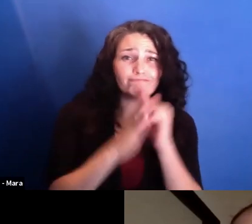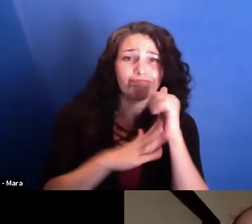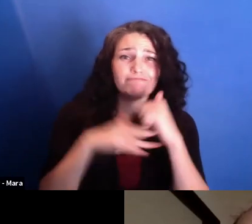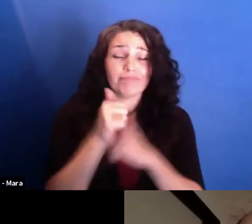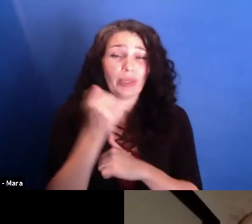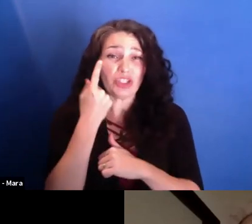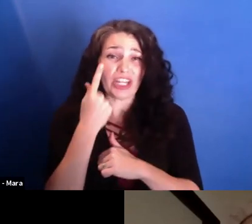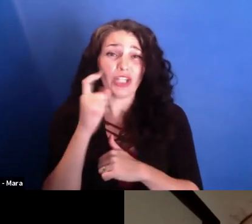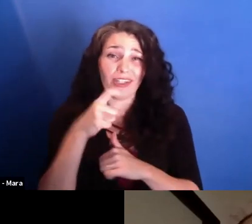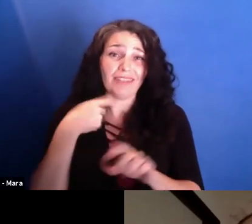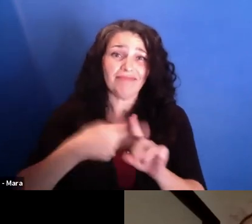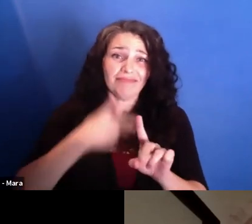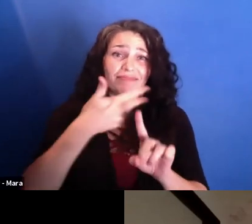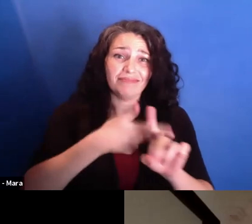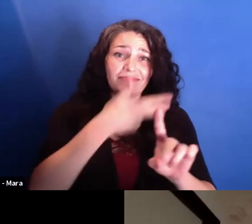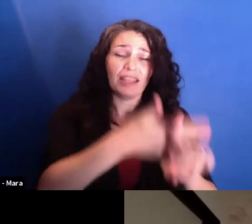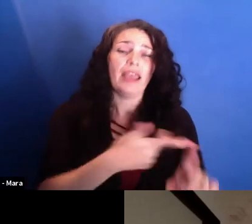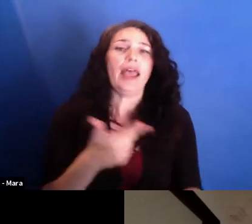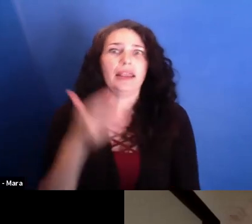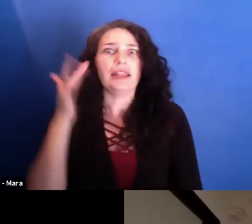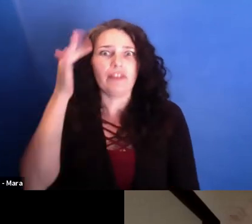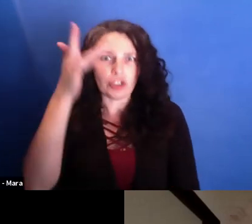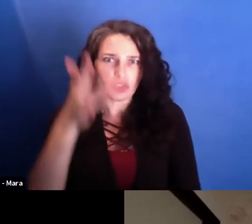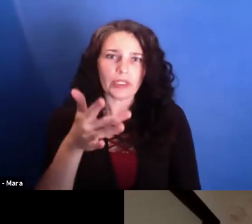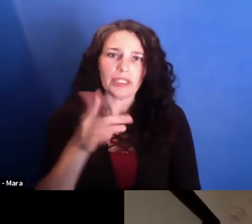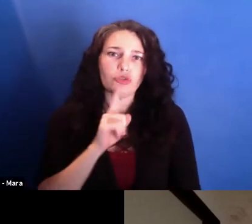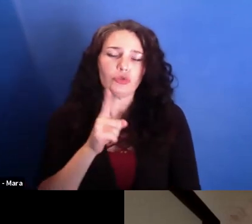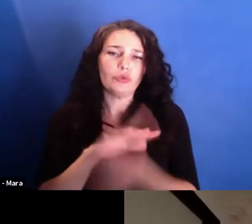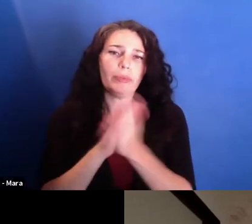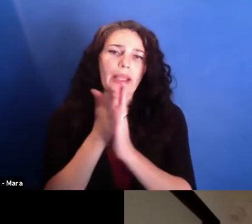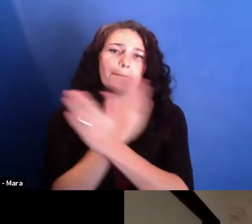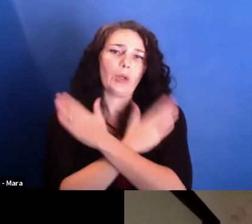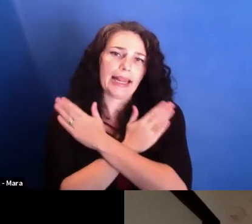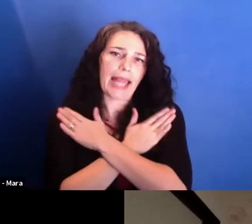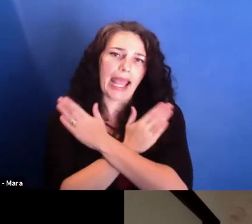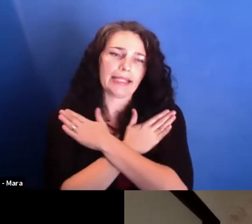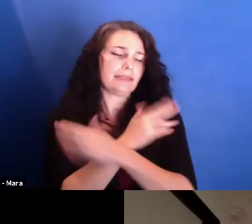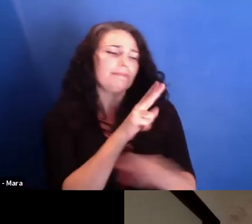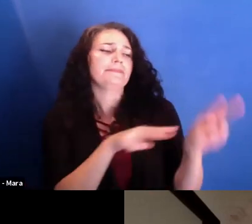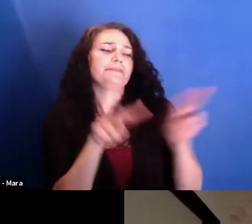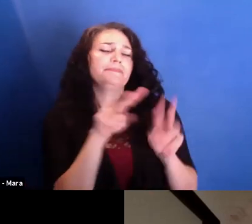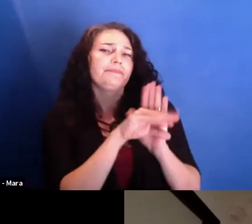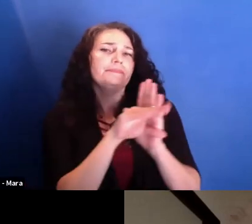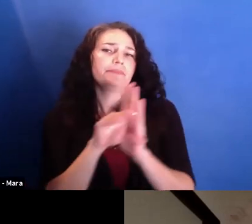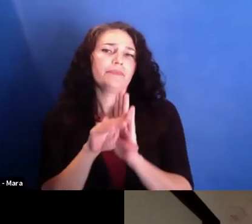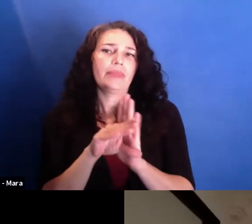And that helps, because then they relax. And there was a point where he was saying like, you know, I won't-- you know, I'm not the best character on camera